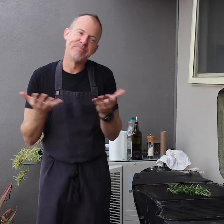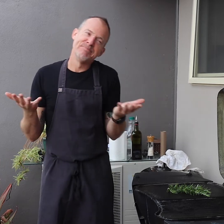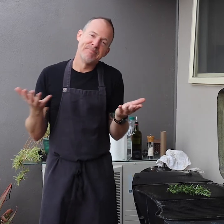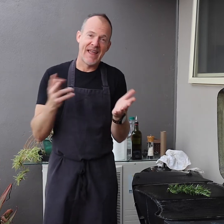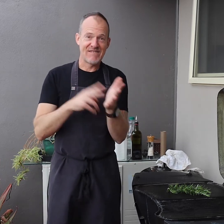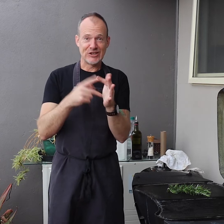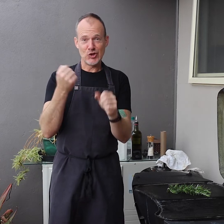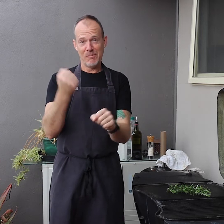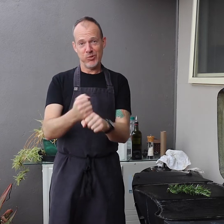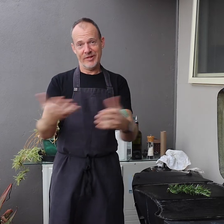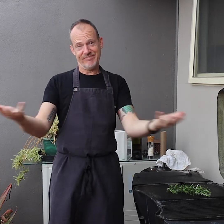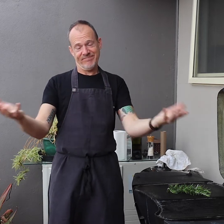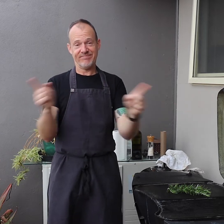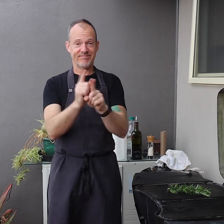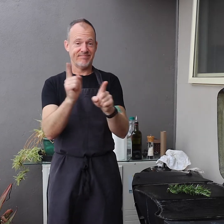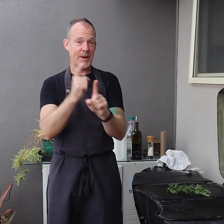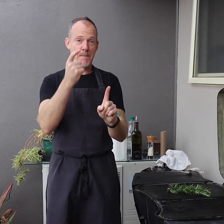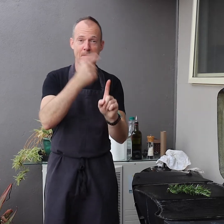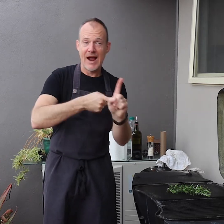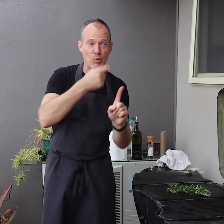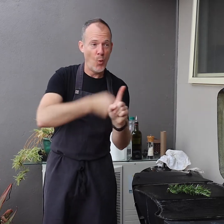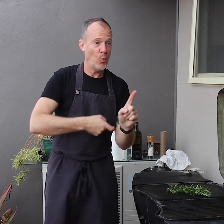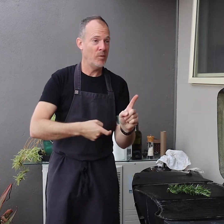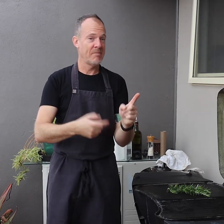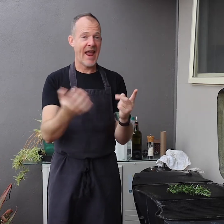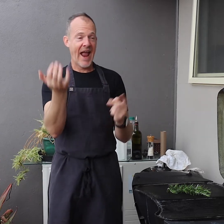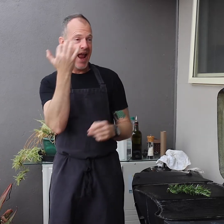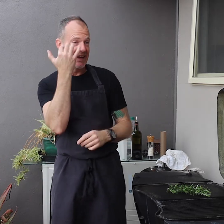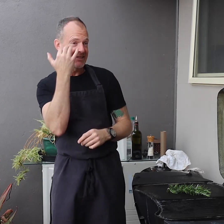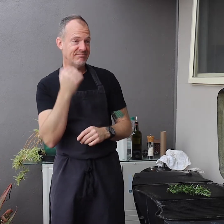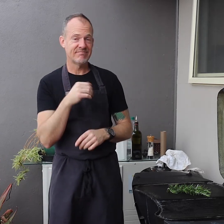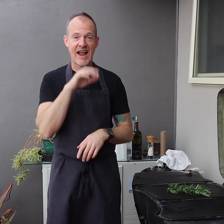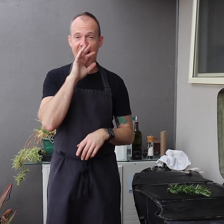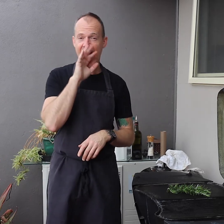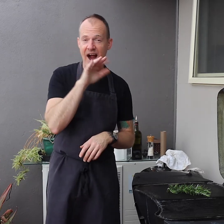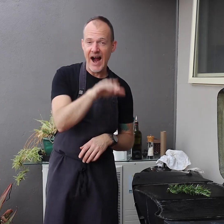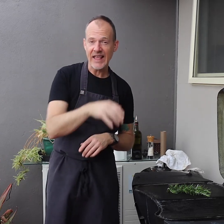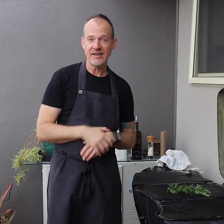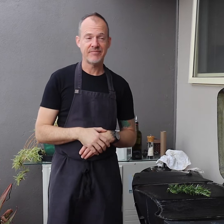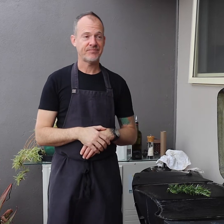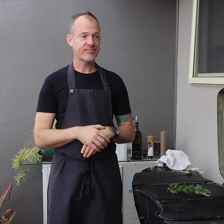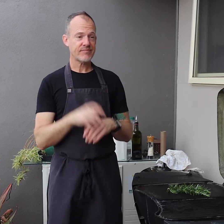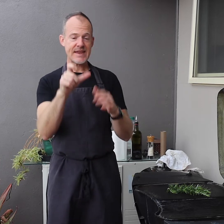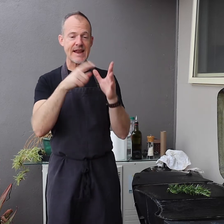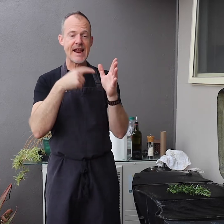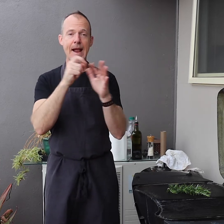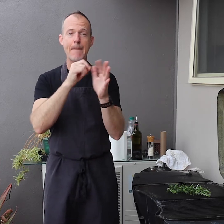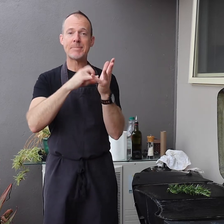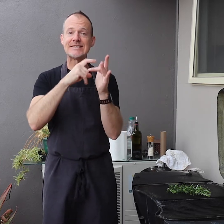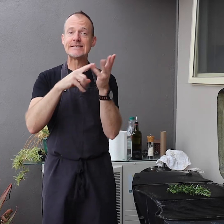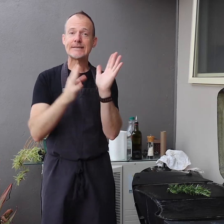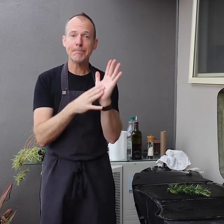Vegetables, such as potato, onion, garlic, capsicum,